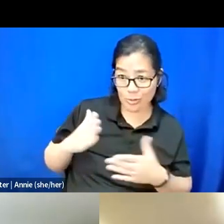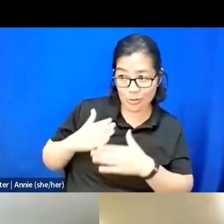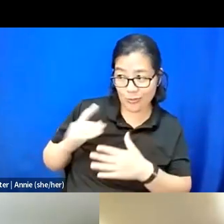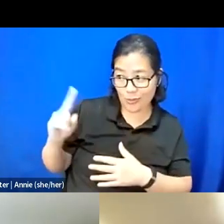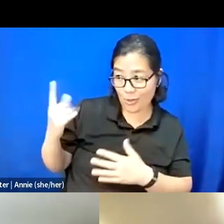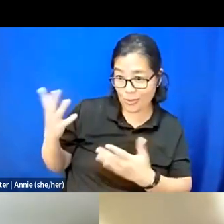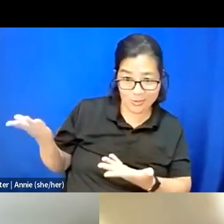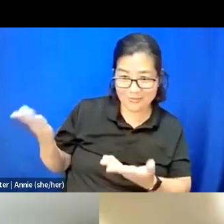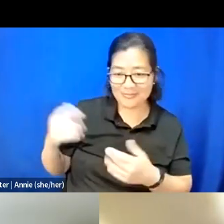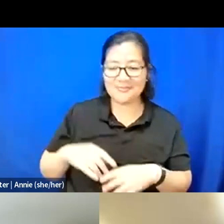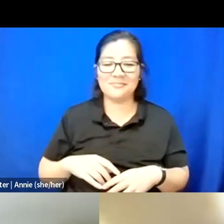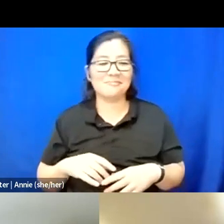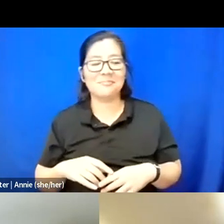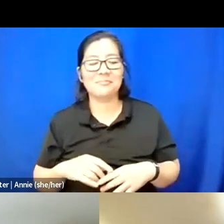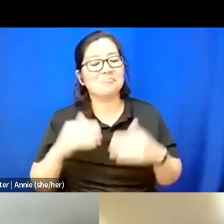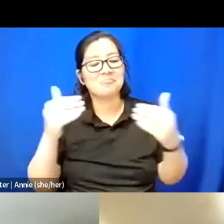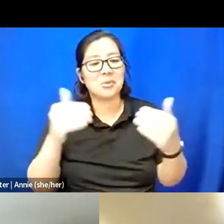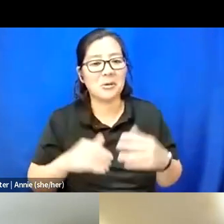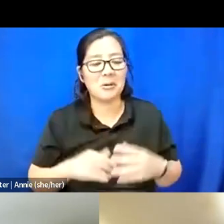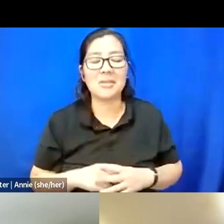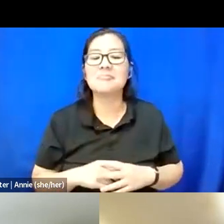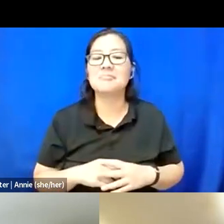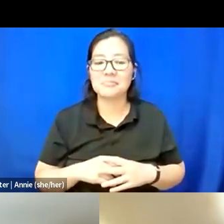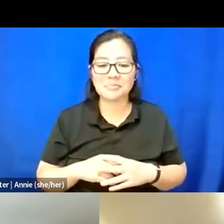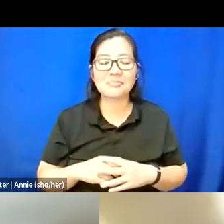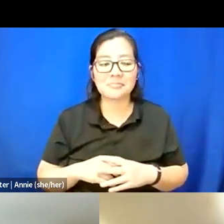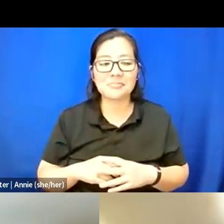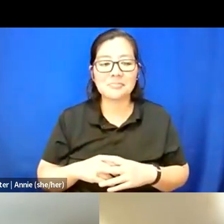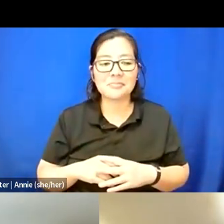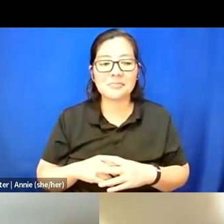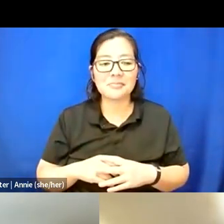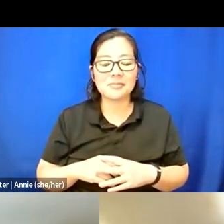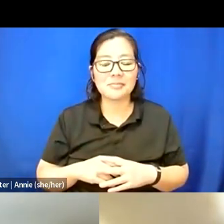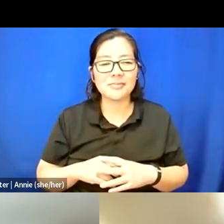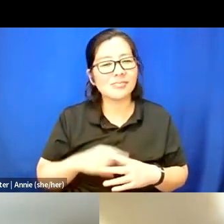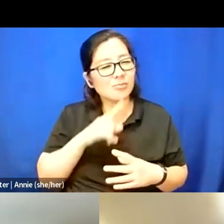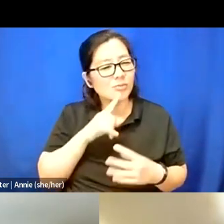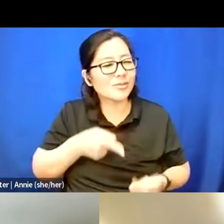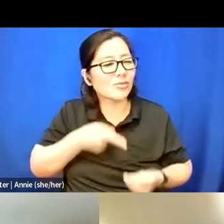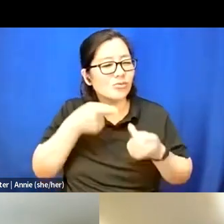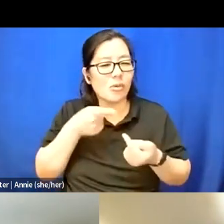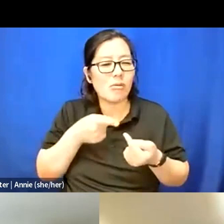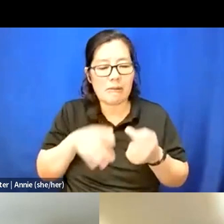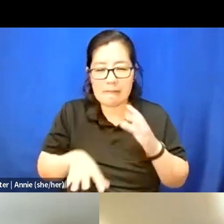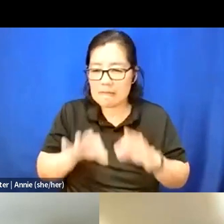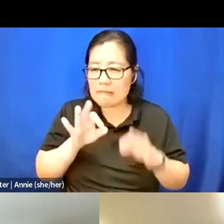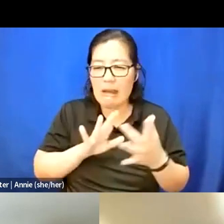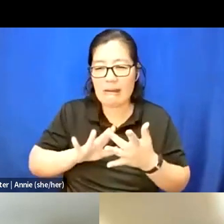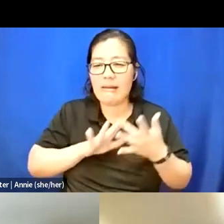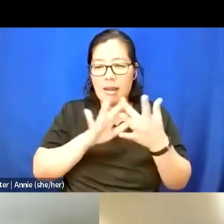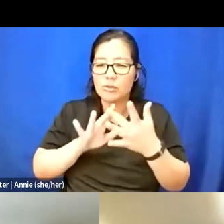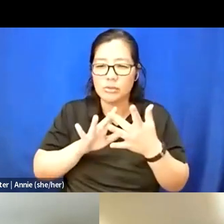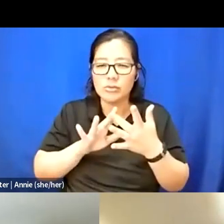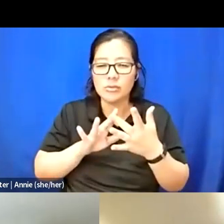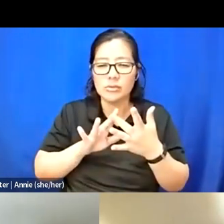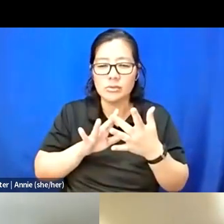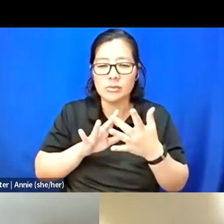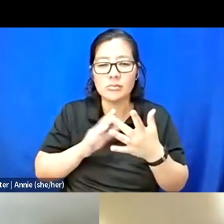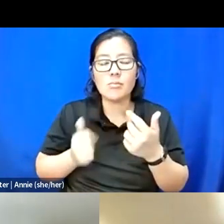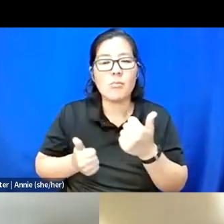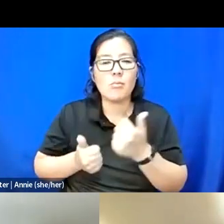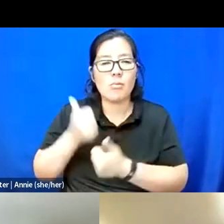I'll just say that I find it hard to find connections when I'm mostly nonverbal